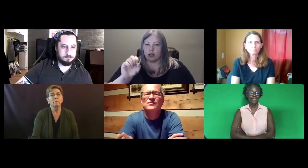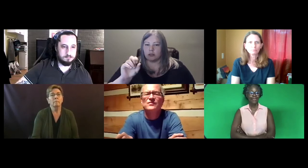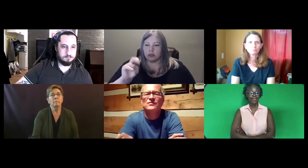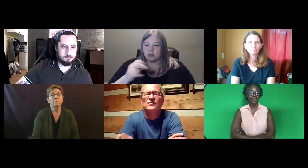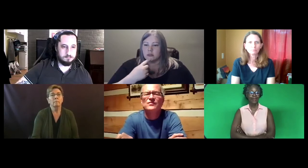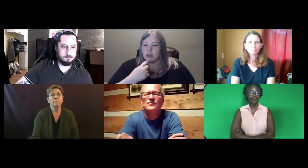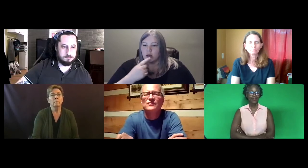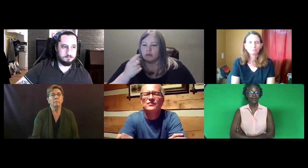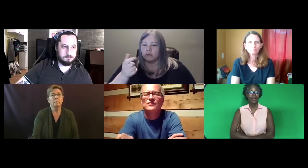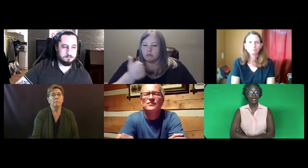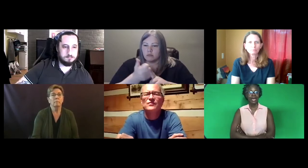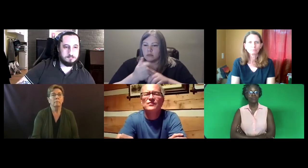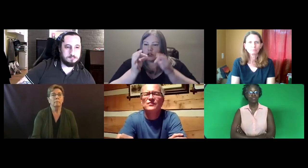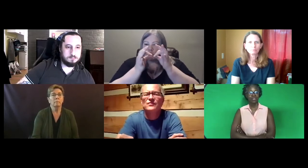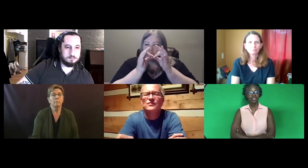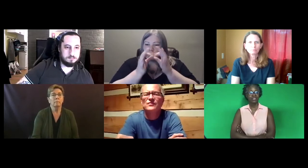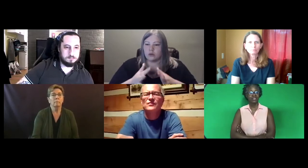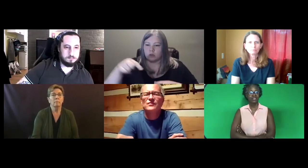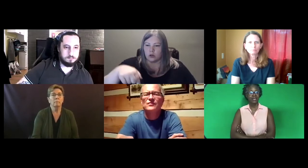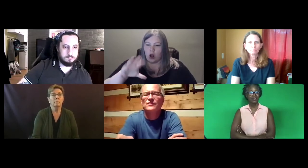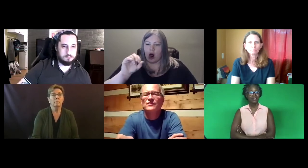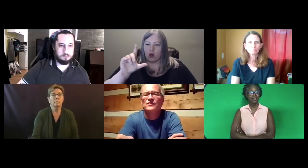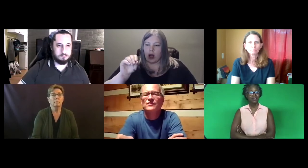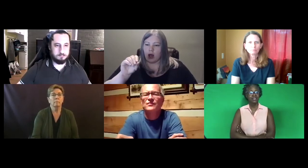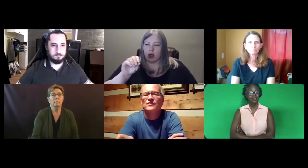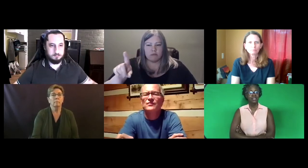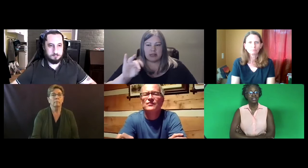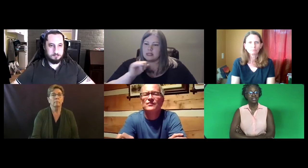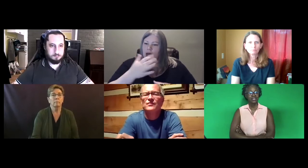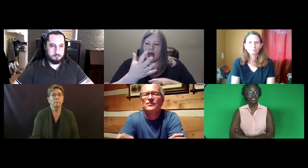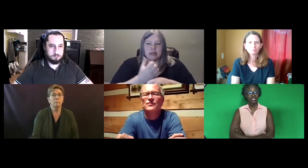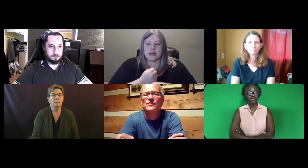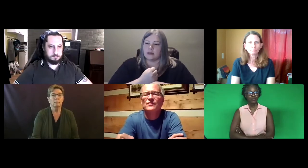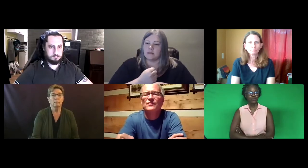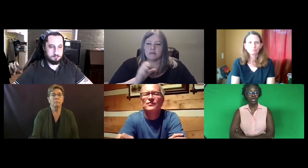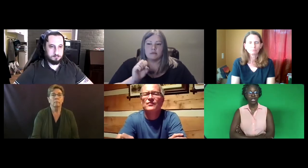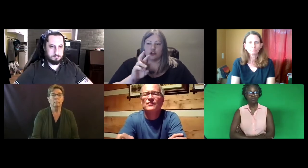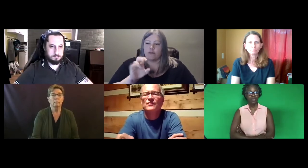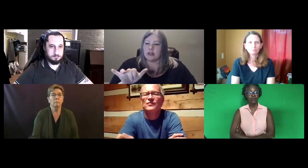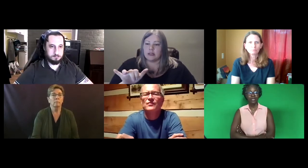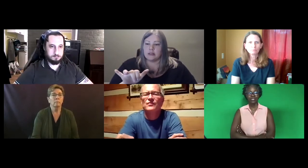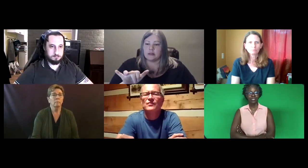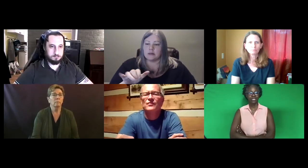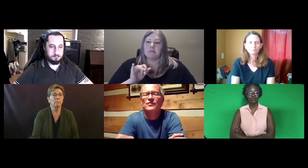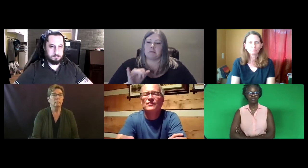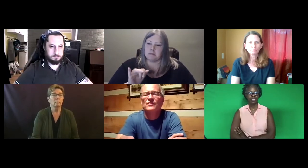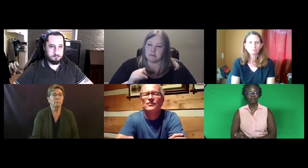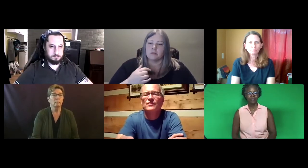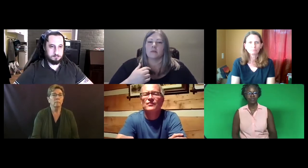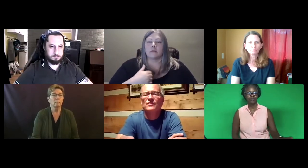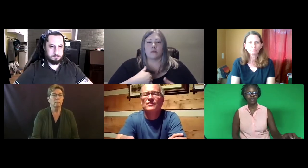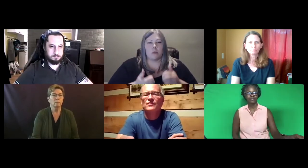Kathryn Johnson says she is an interpreter in Colorado and she never received that survey.